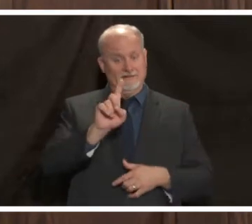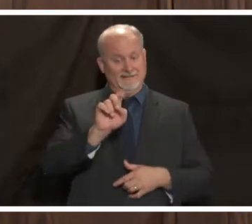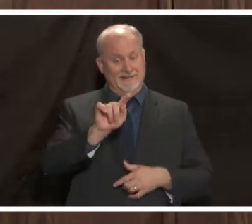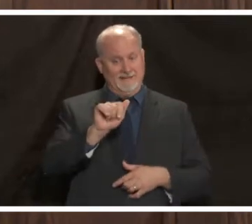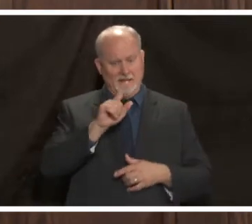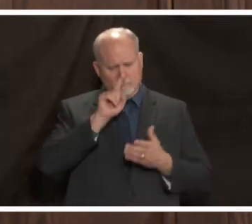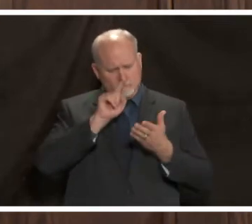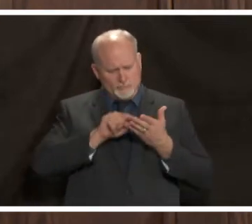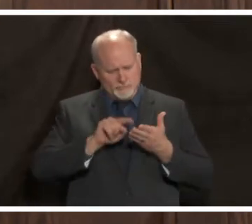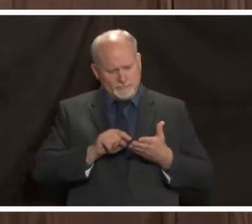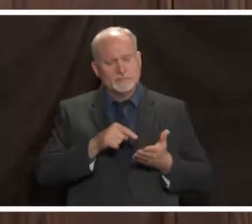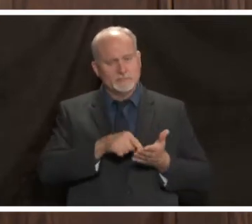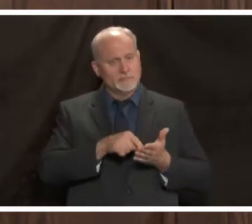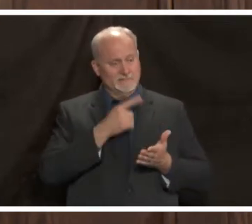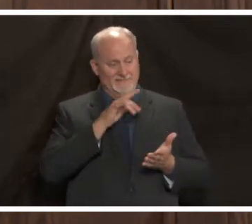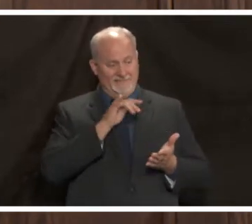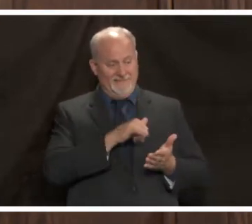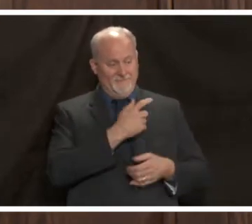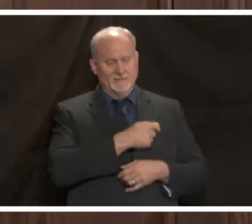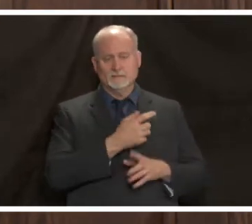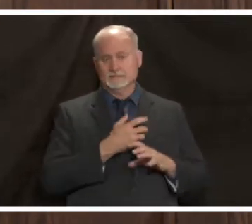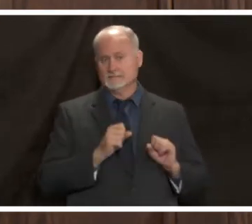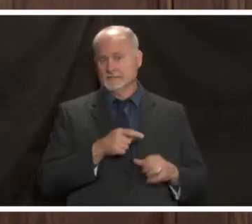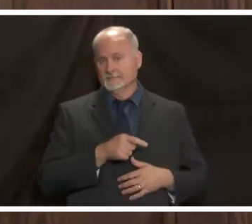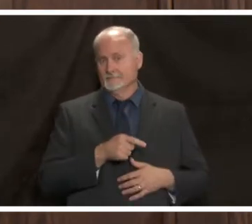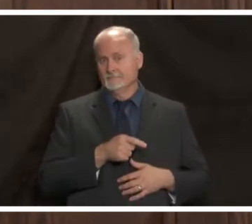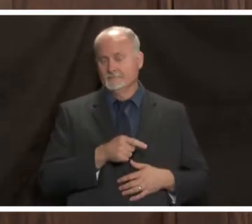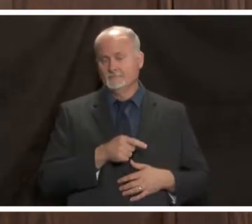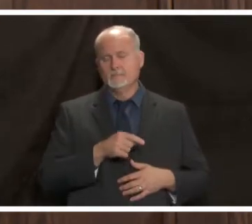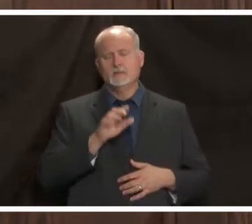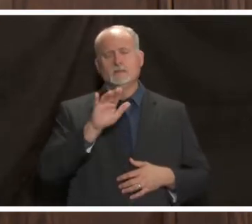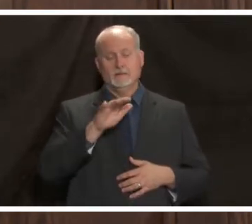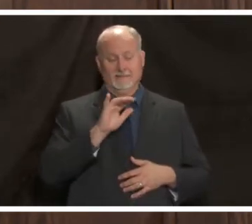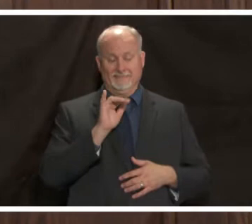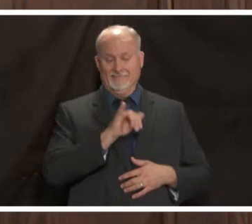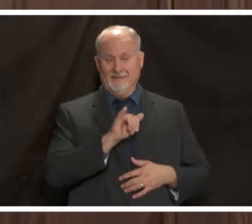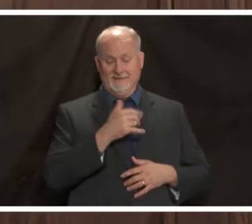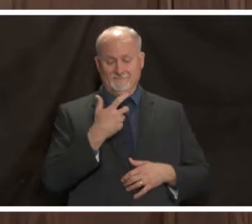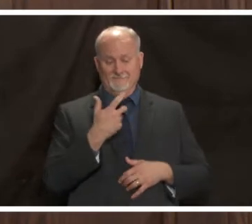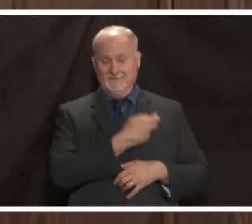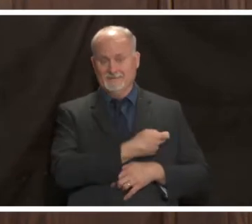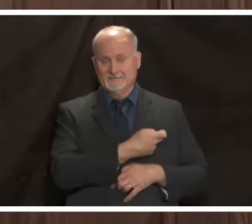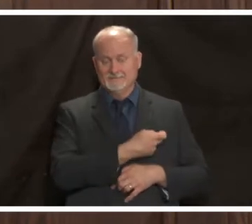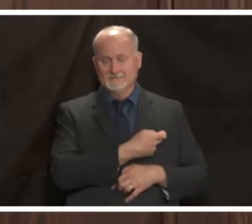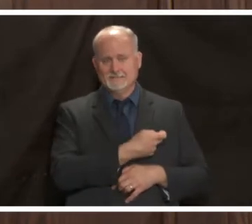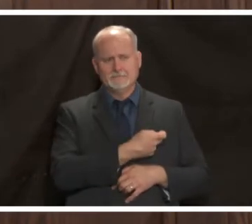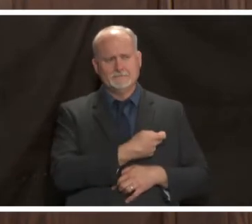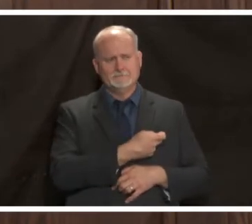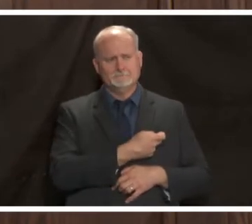safe and to dig into the weeds here a little bit this is a vaccine that's basically just a fragment